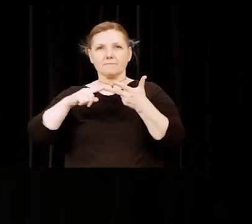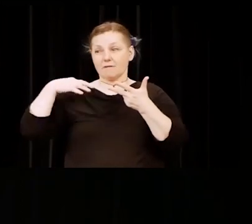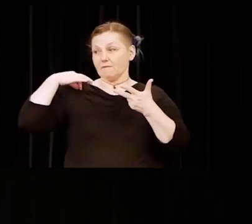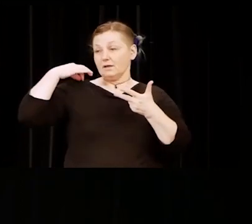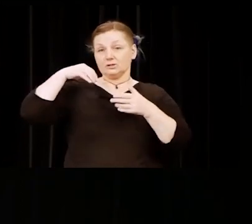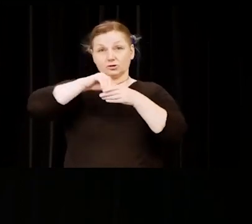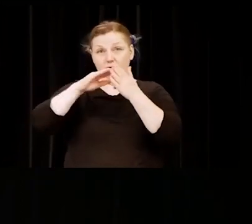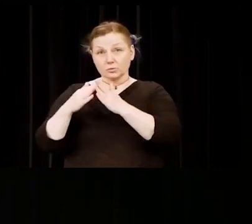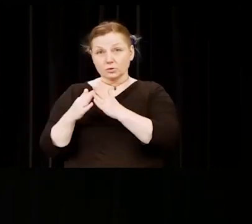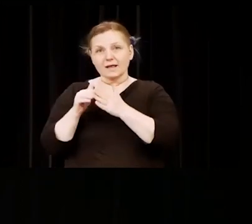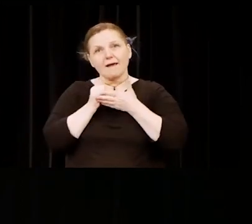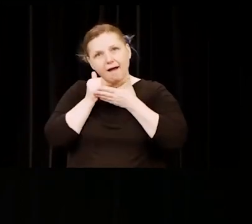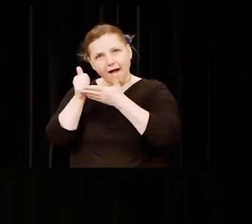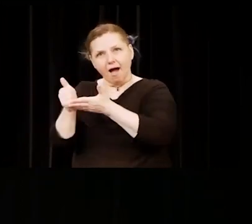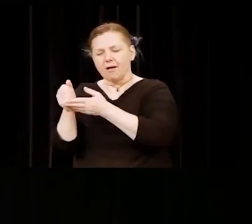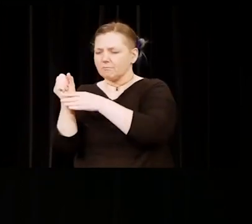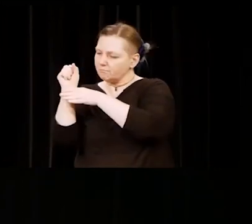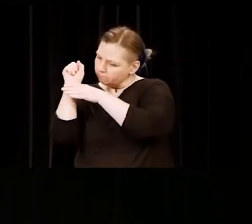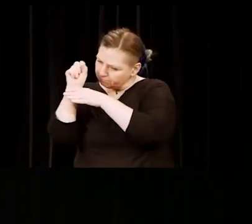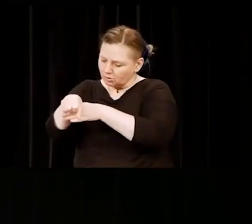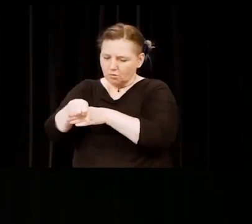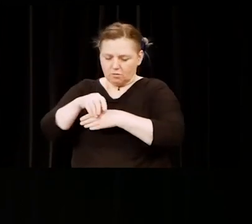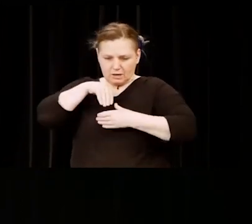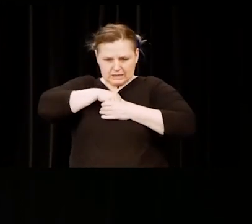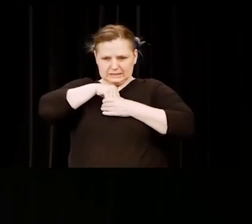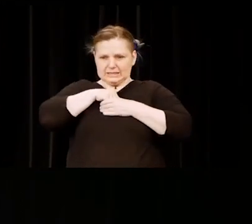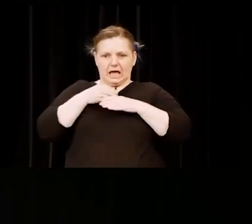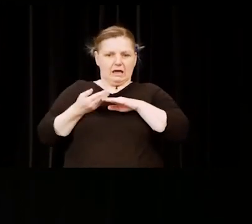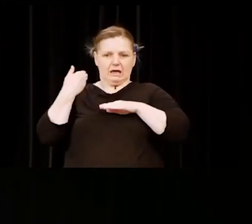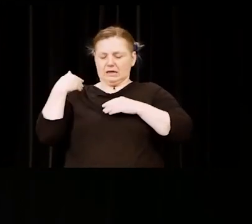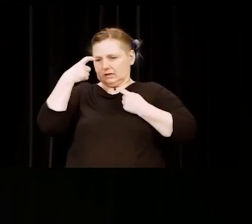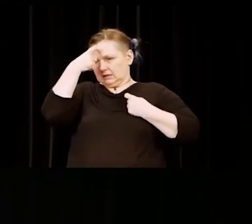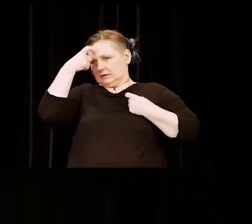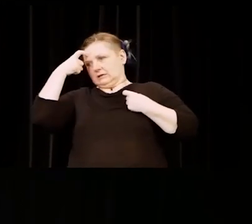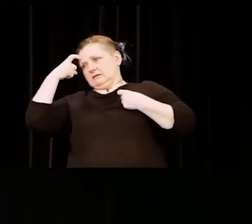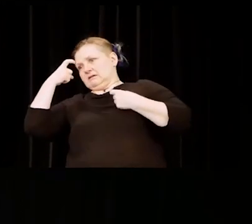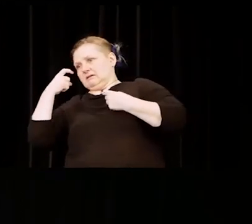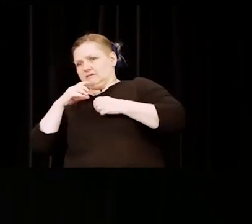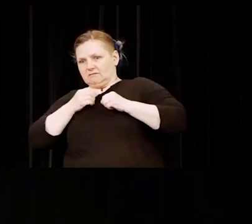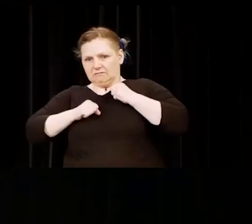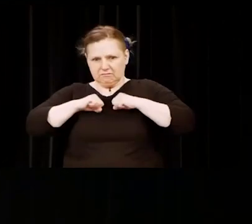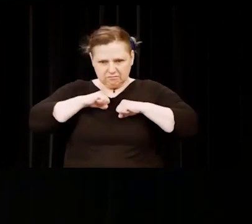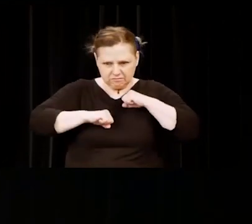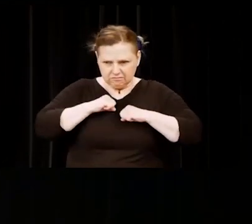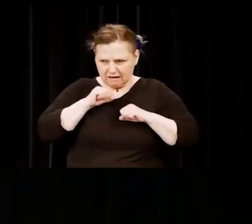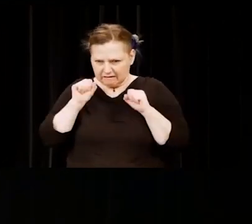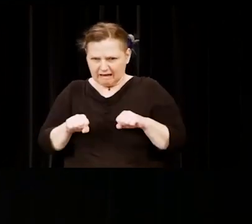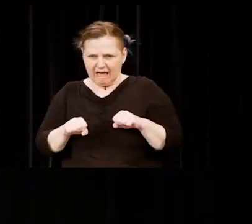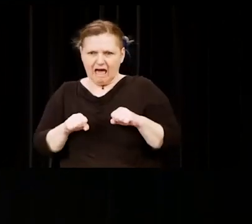feelings of hopelessness and uncertainty. Today she becomes the first HCC student